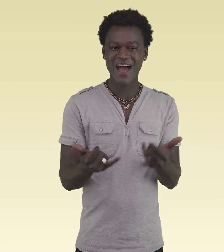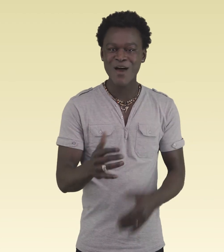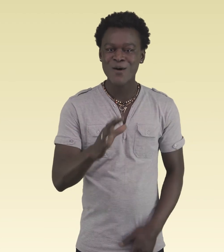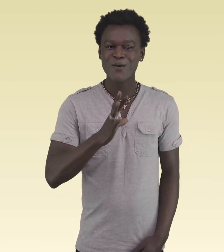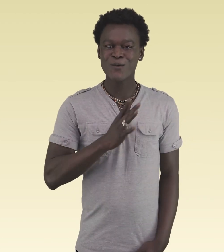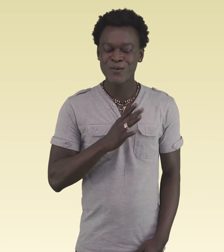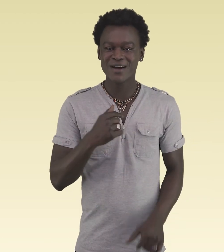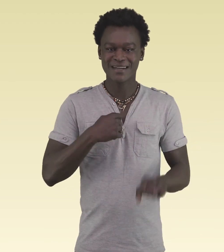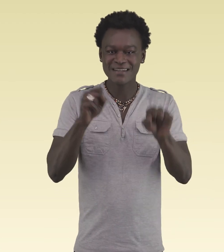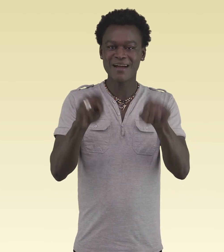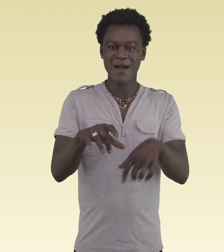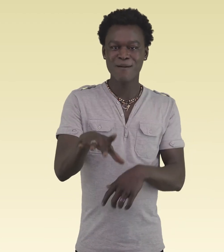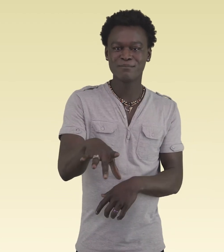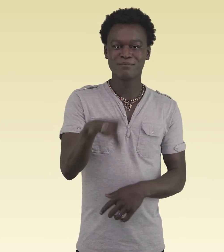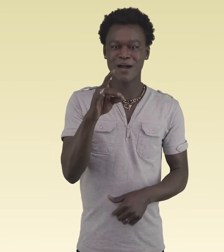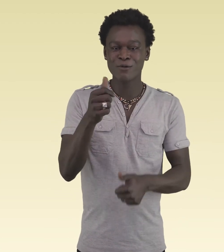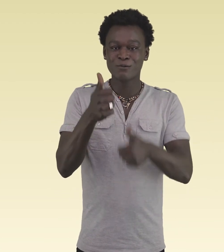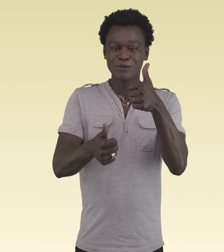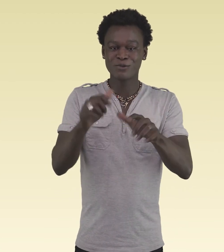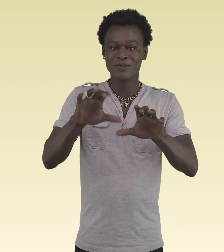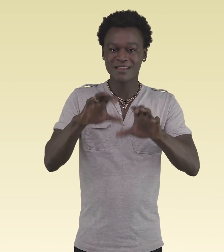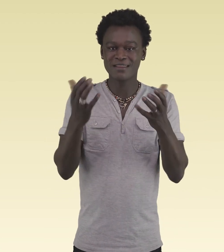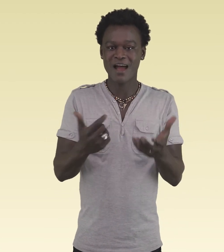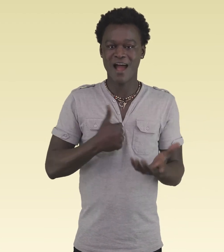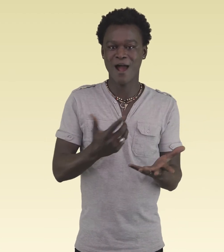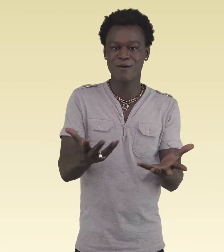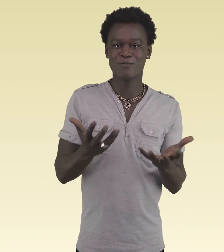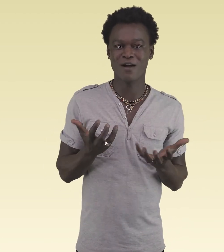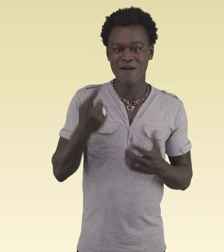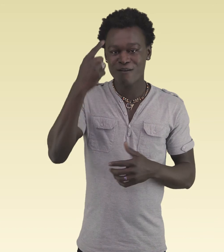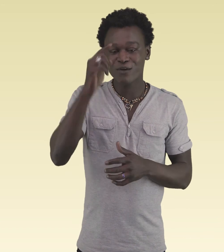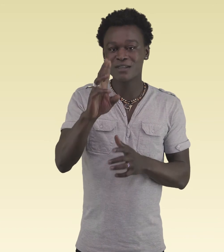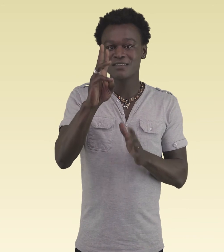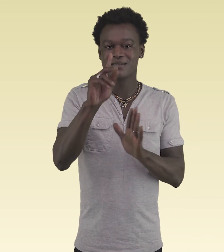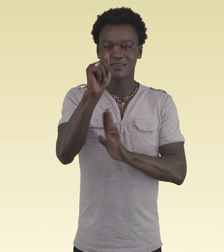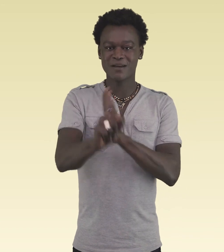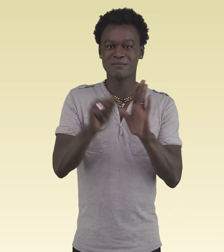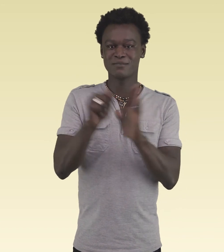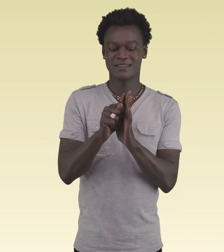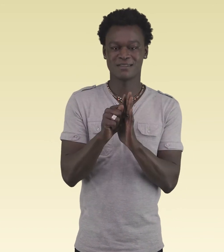Now I get to choose which class I want to take for 6th period.